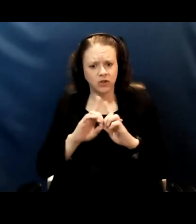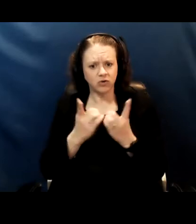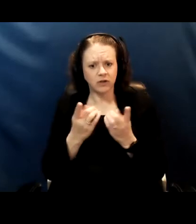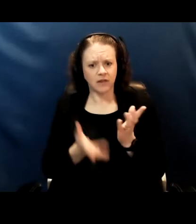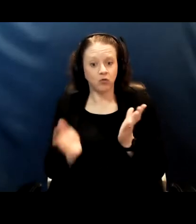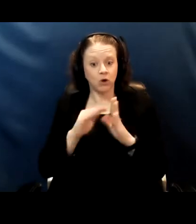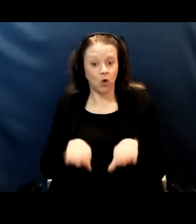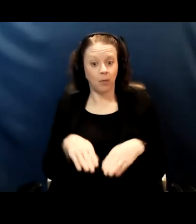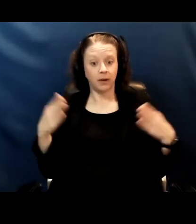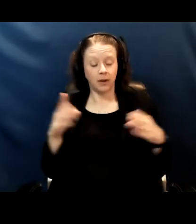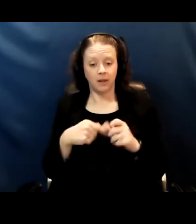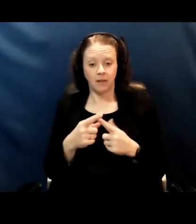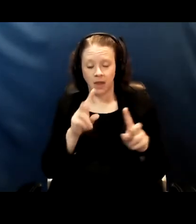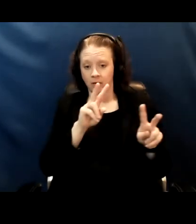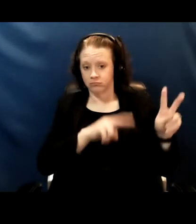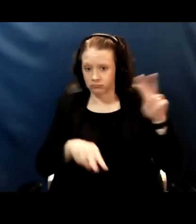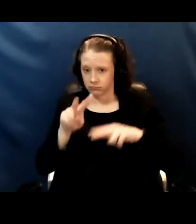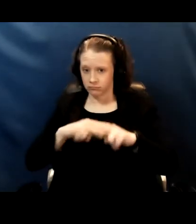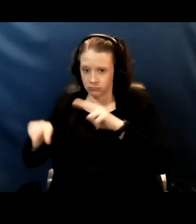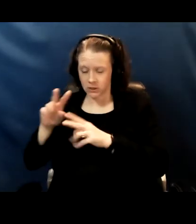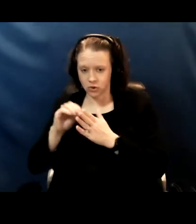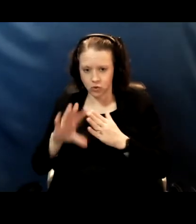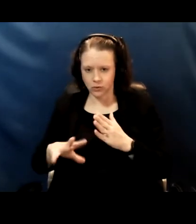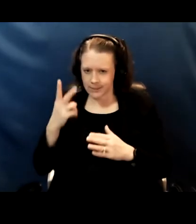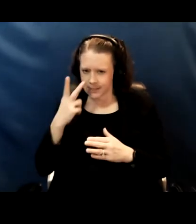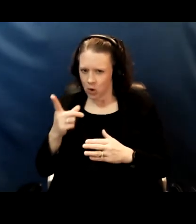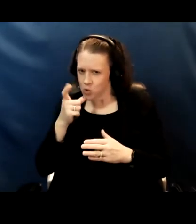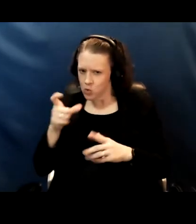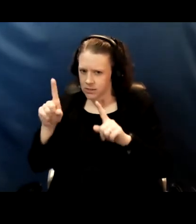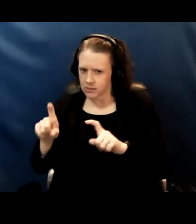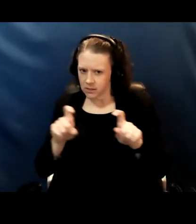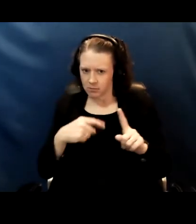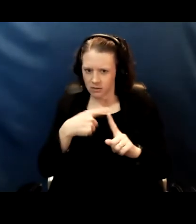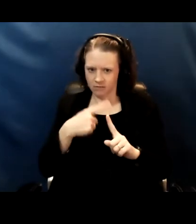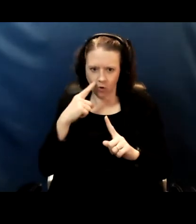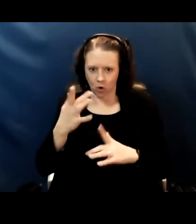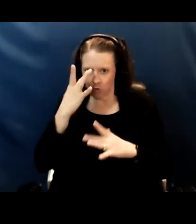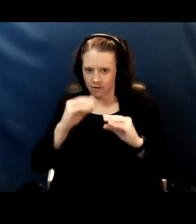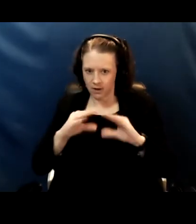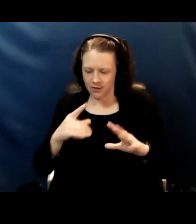and they looked at who tested positive for COVID and then they ask was there a difference